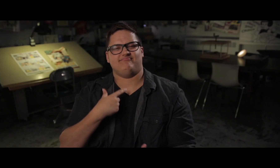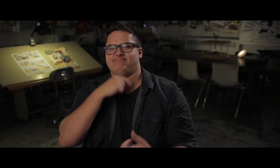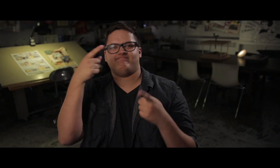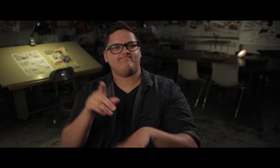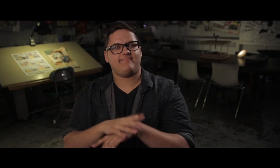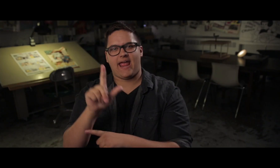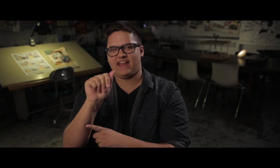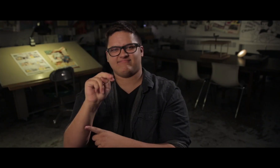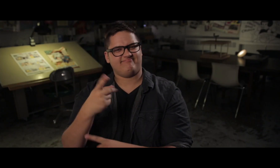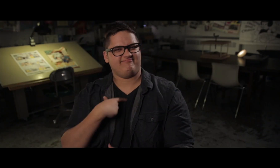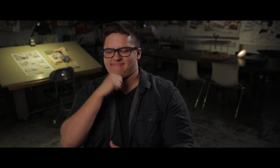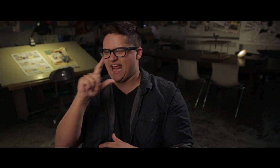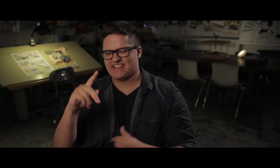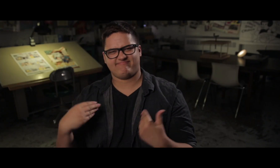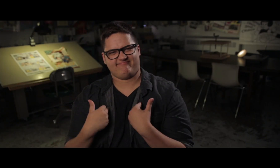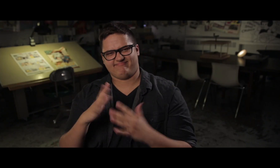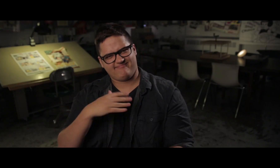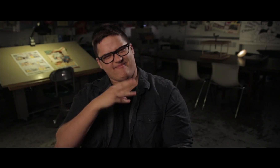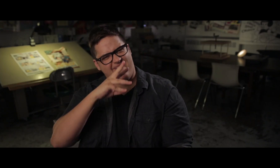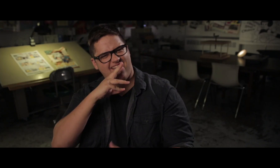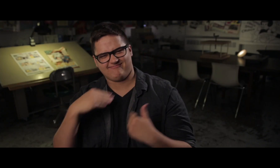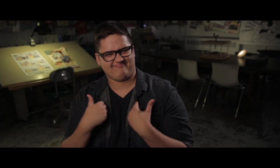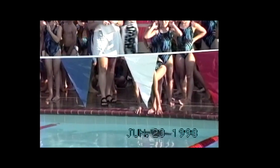I’m just not fit to be on land. I’m not a land animal. I am more of a water creature.